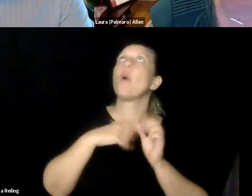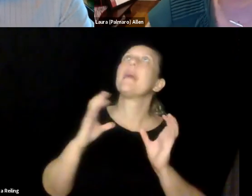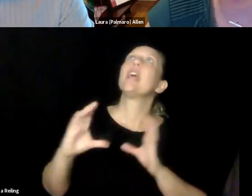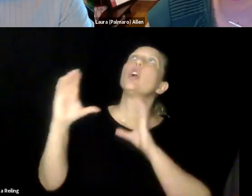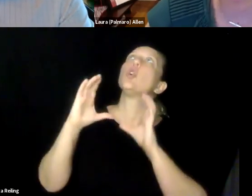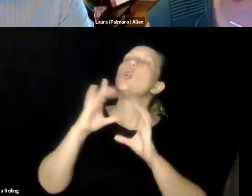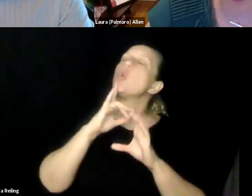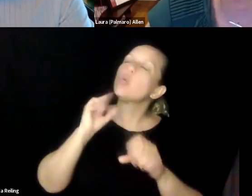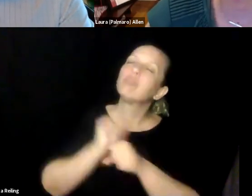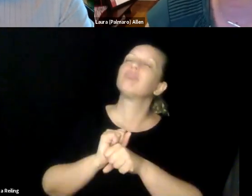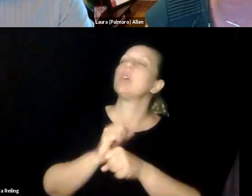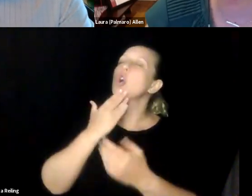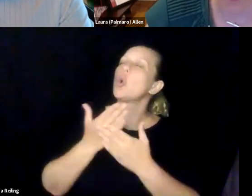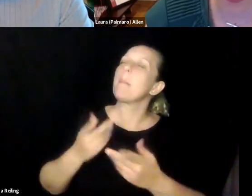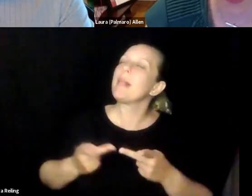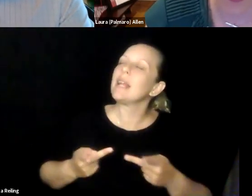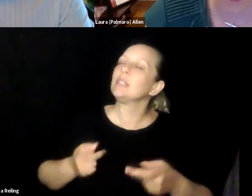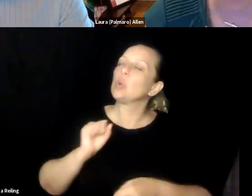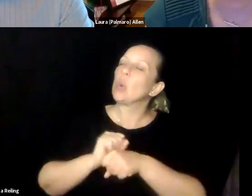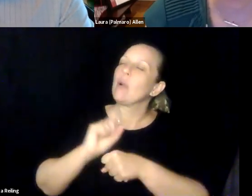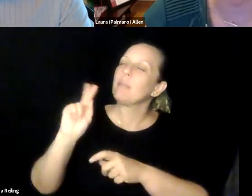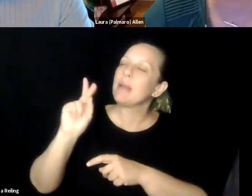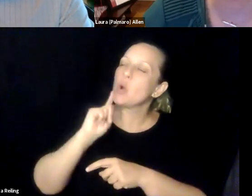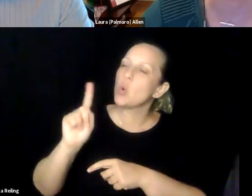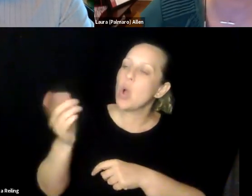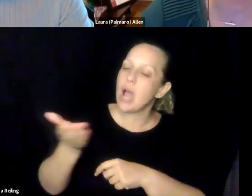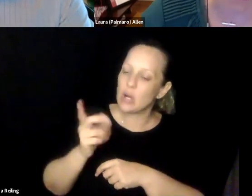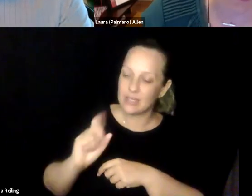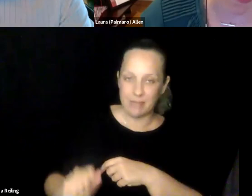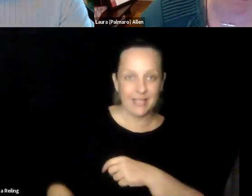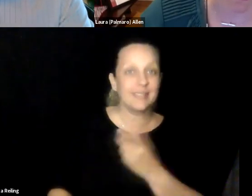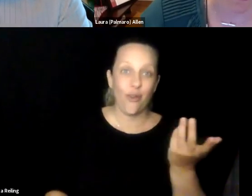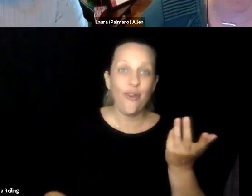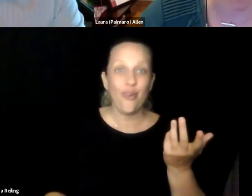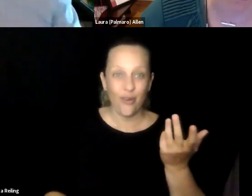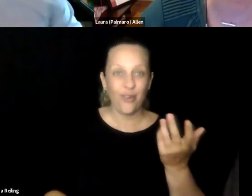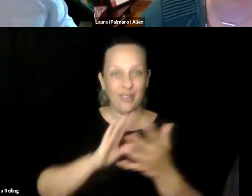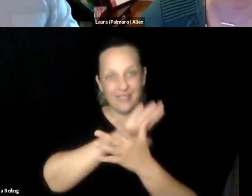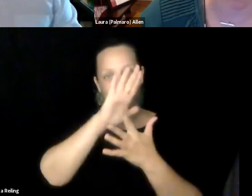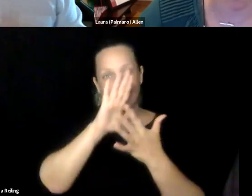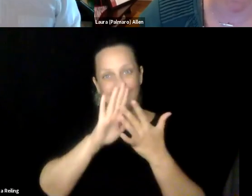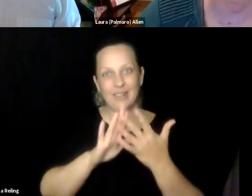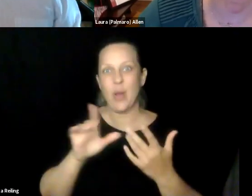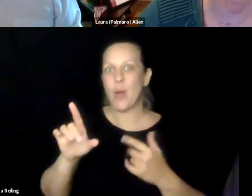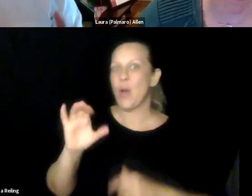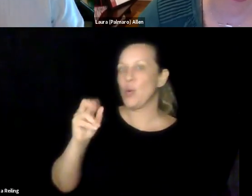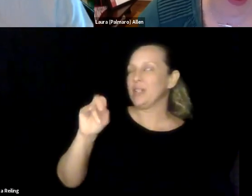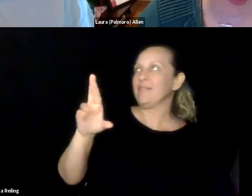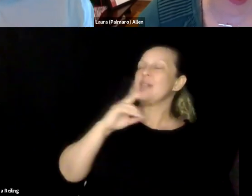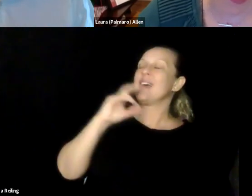processes, but also in this realm of disability inclusion. So thinking about how do we make Google a really great place to work for people with